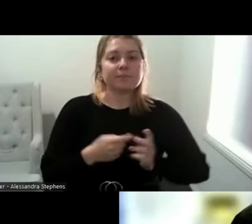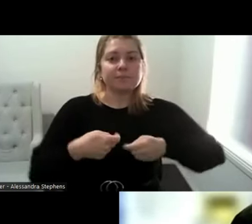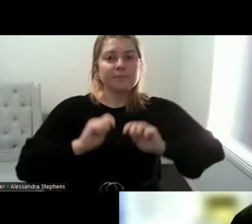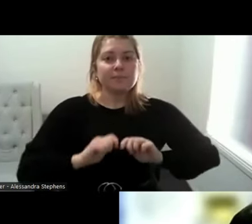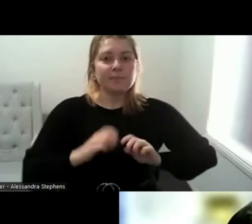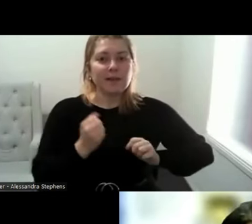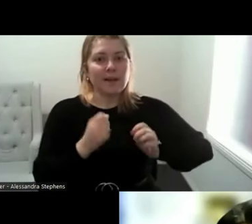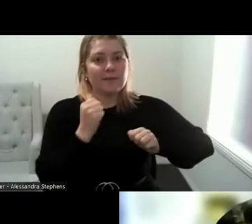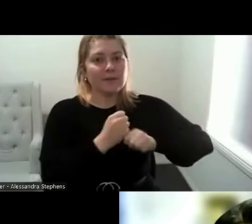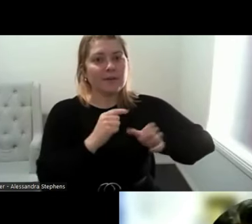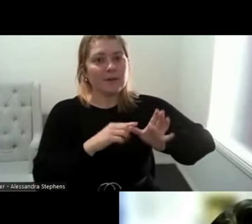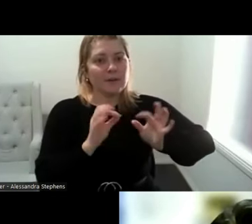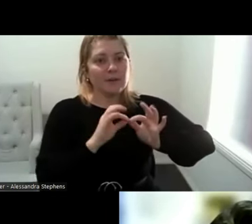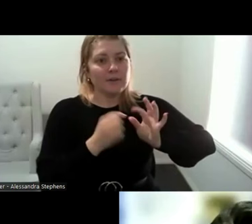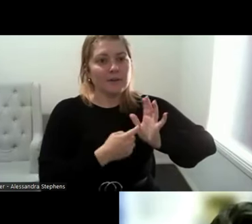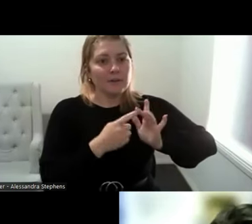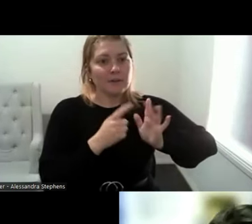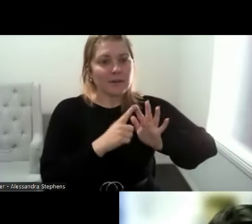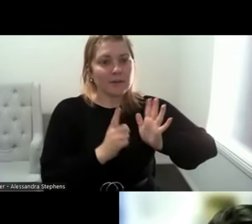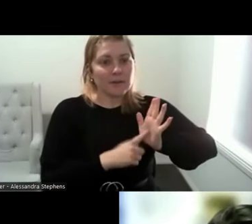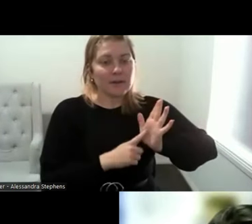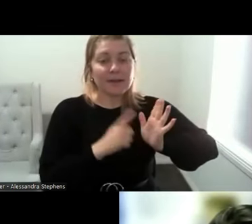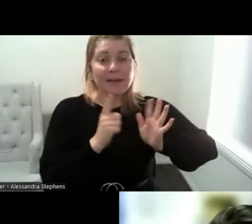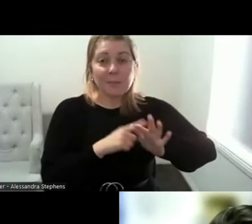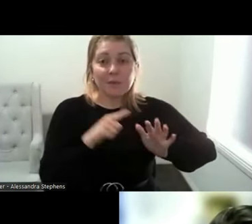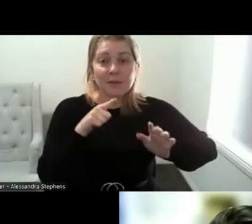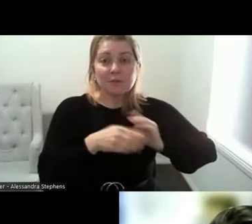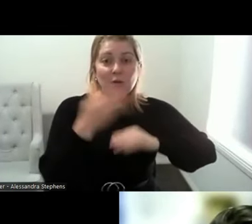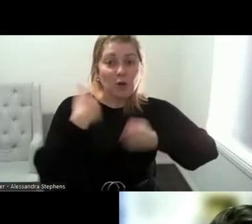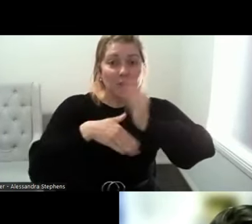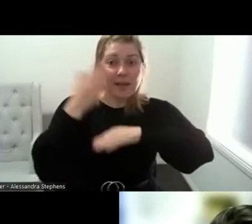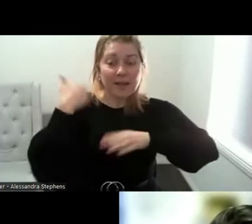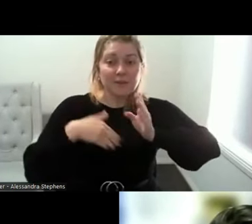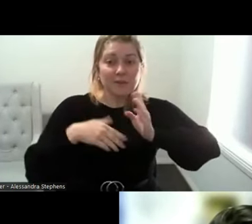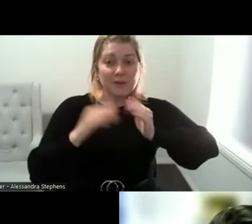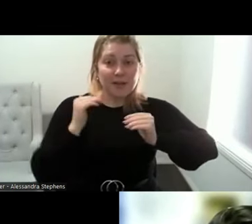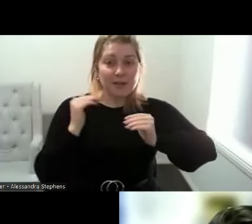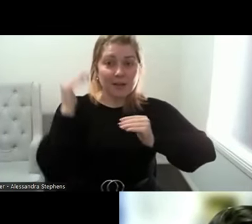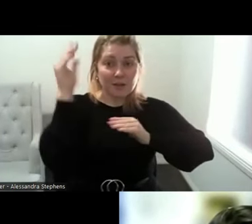officer with a background in adult education. She's passionate about sex education for